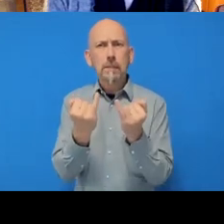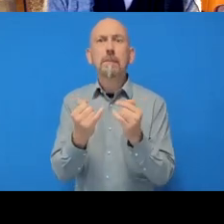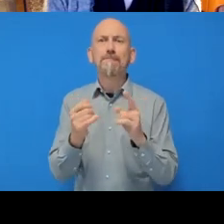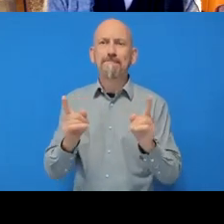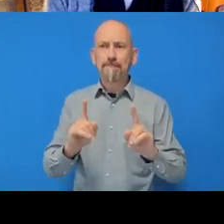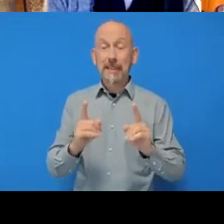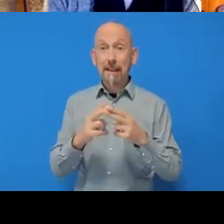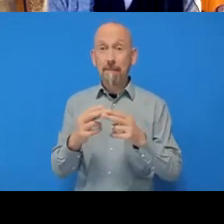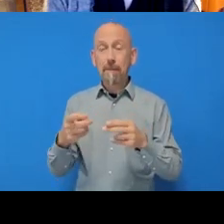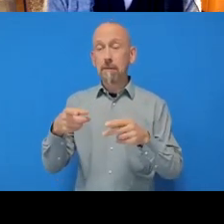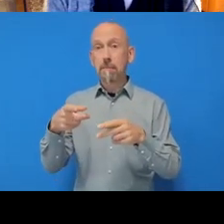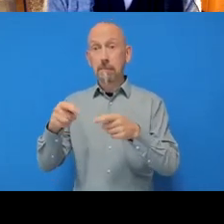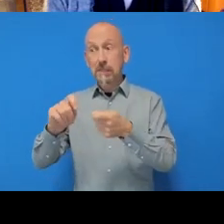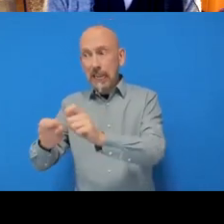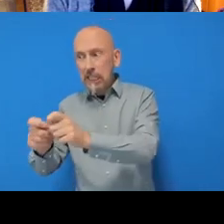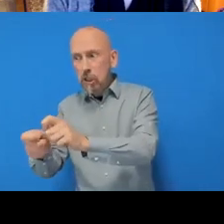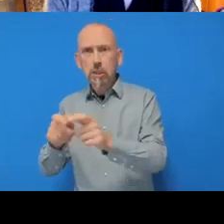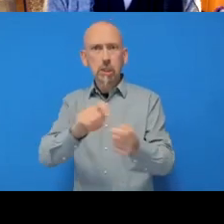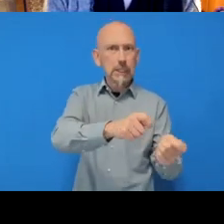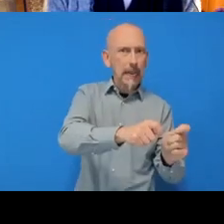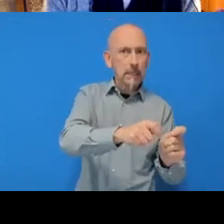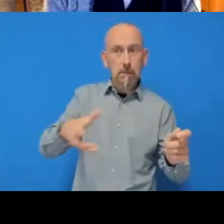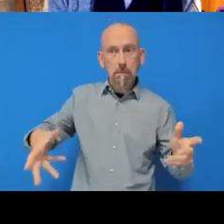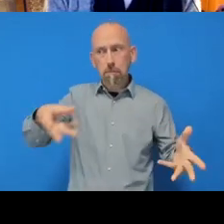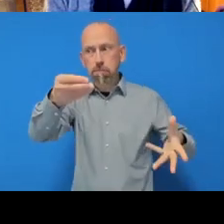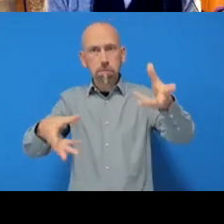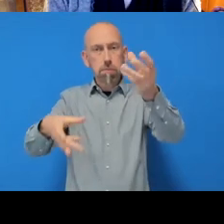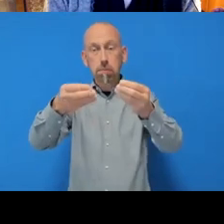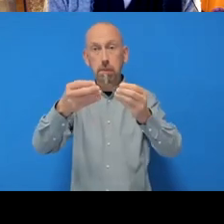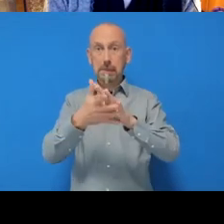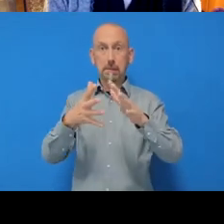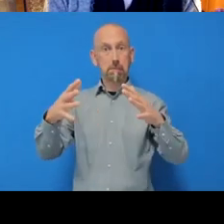edit the same thing at the same time and they haven't got the latest version of the file, so